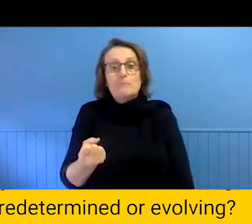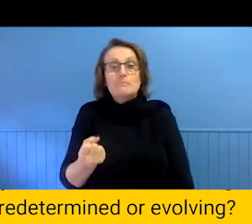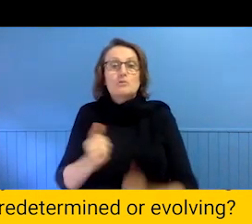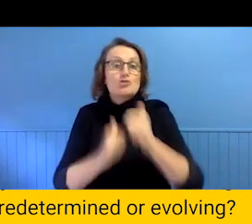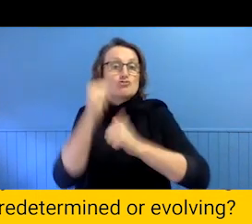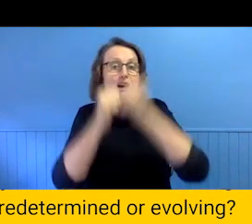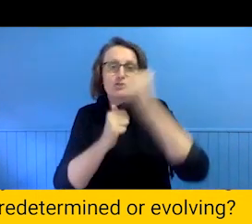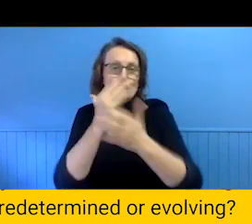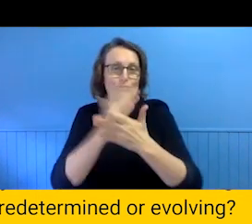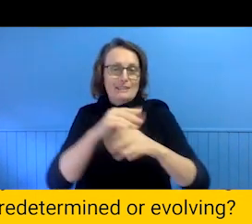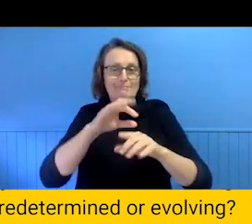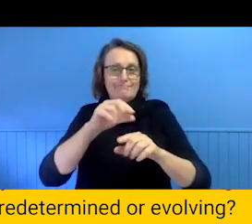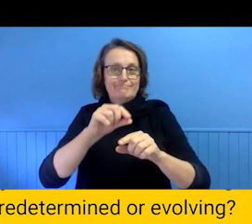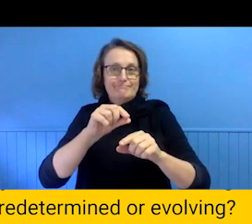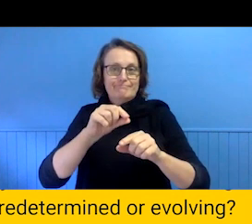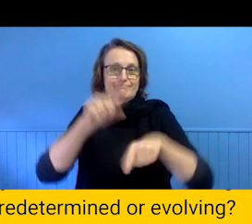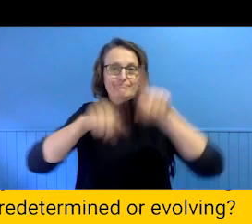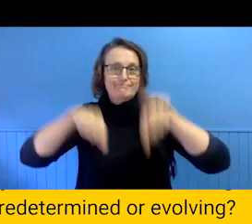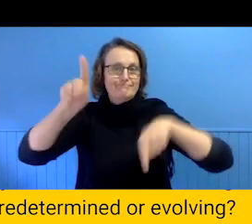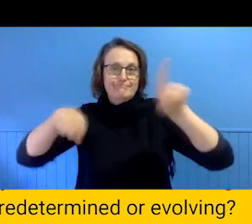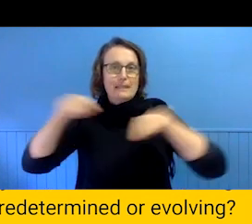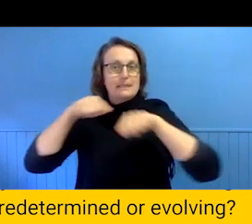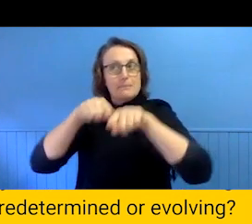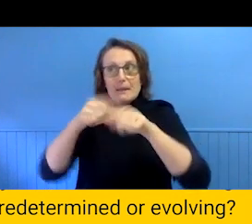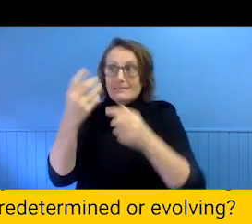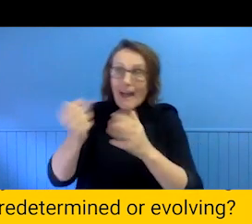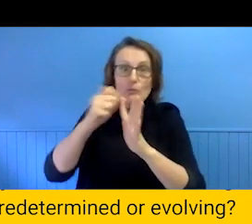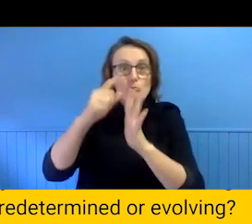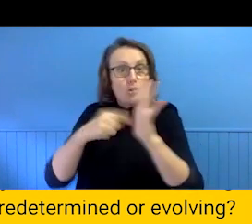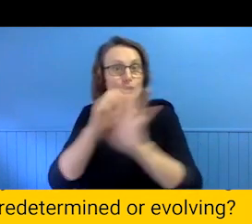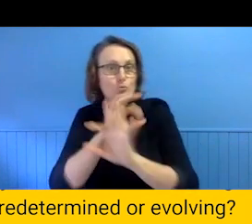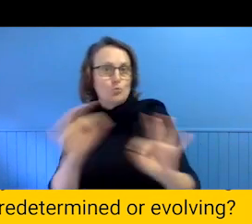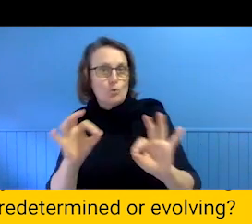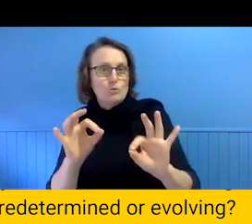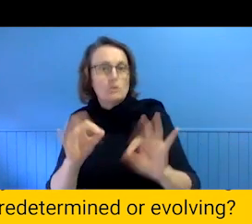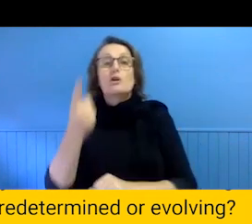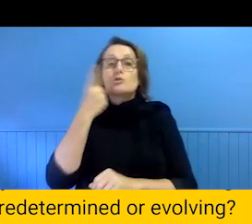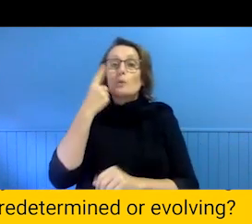we are doing. We looked at other organisations and institutions that have a shared leadership model.